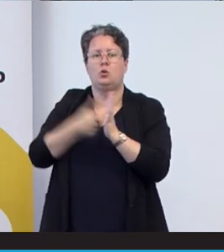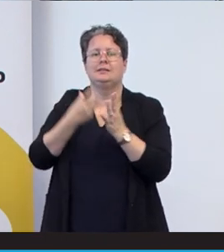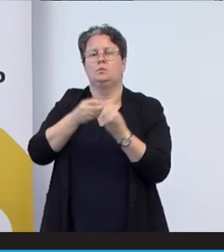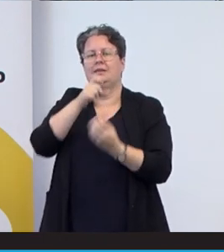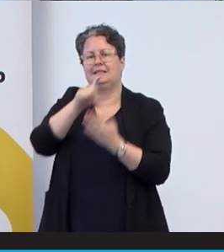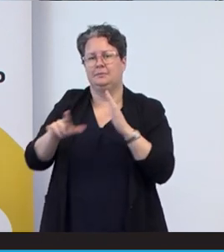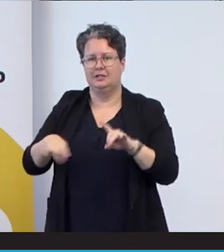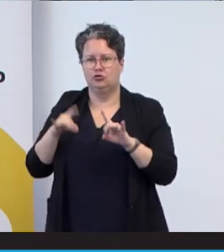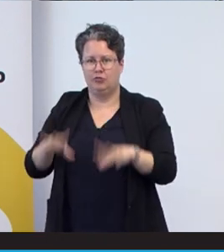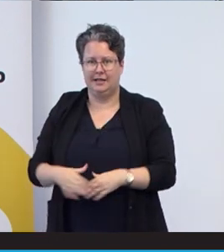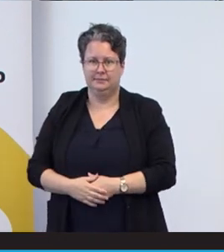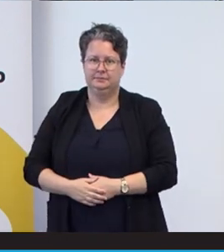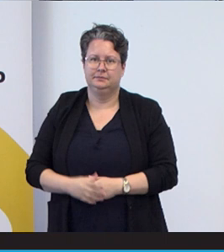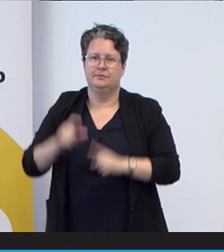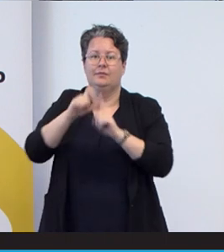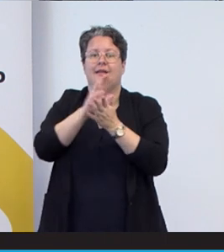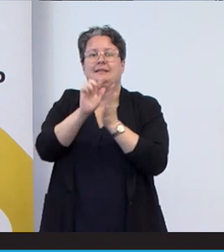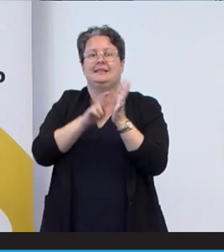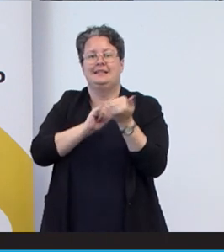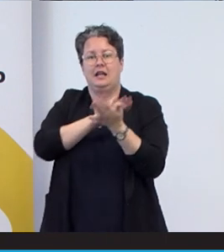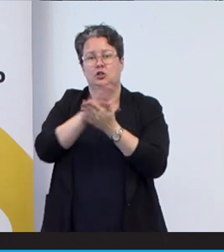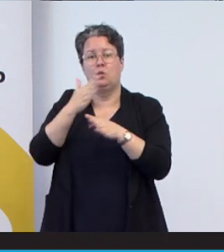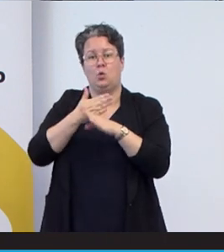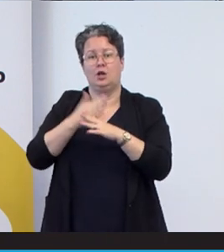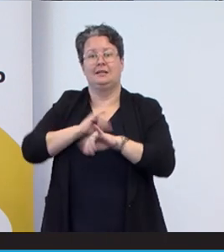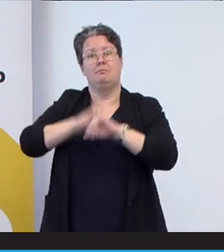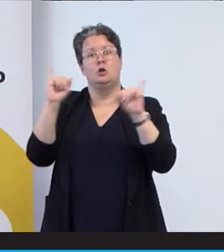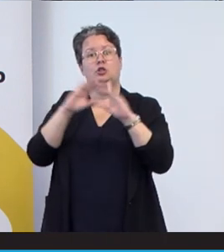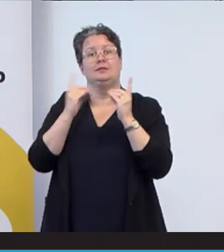Dinesh works in the emergency department at the Gold Coast University Hospital and